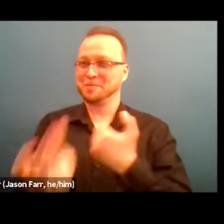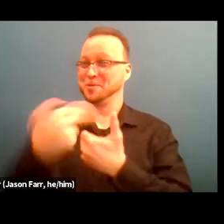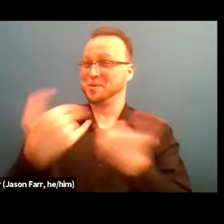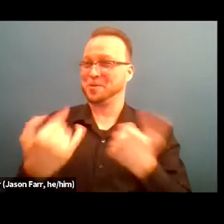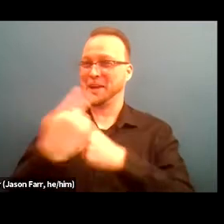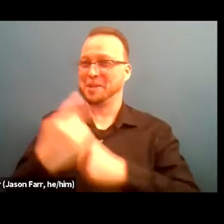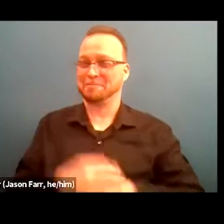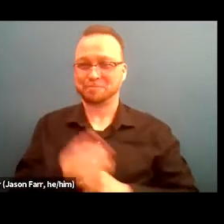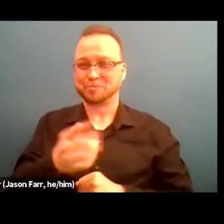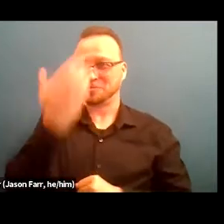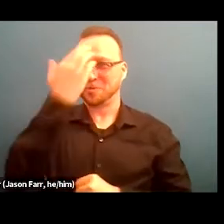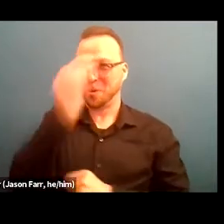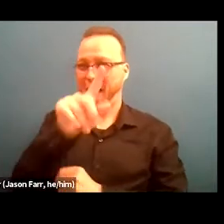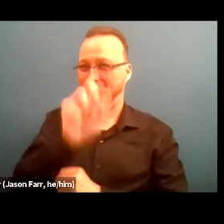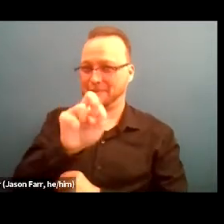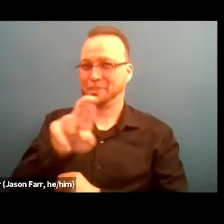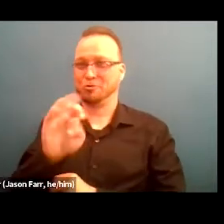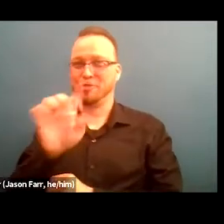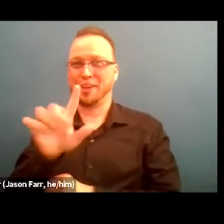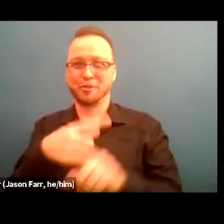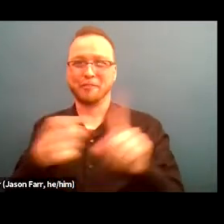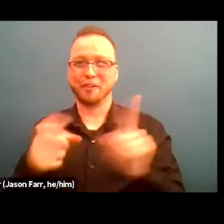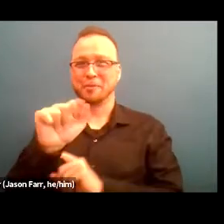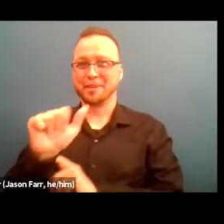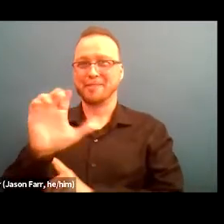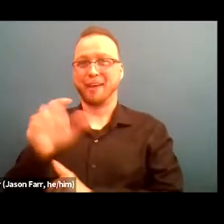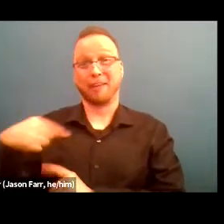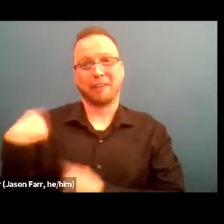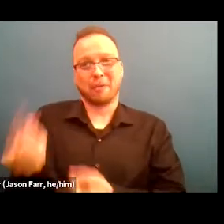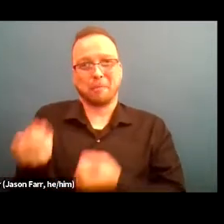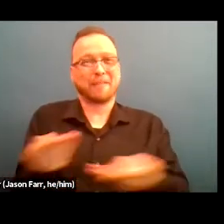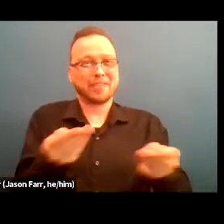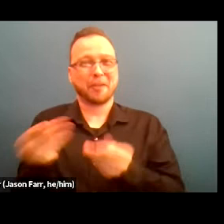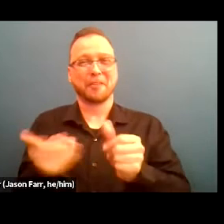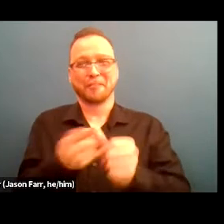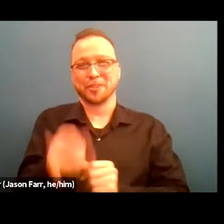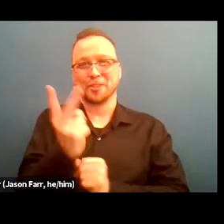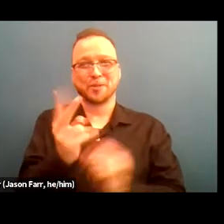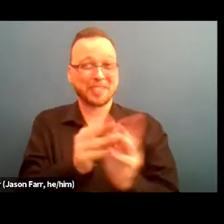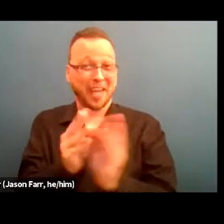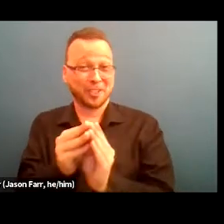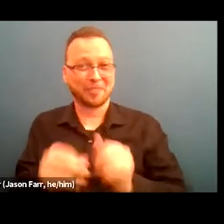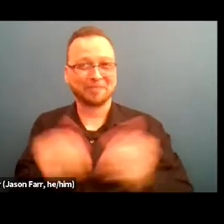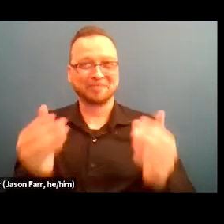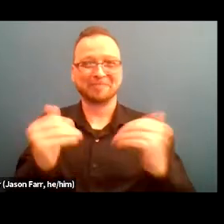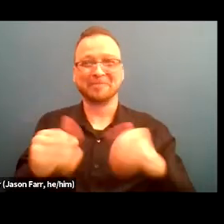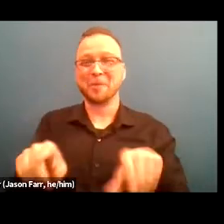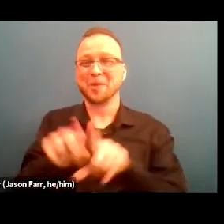you know, Alison and Rachel from TAC, they've been facilitating the first two sessions and we also have fantastic speakers